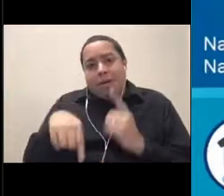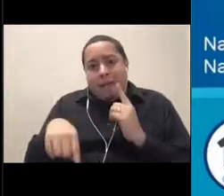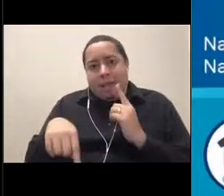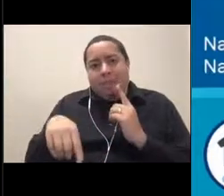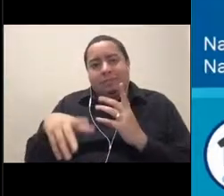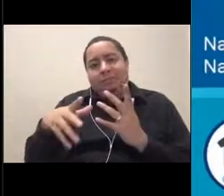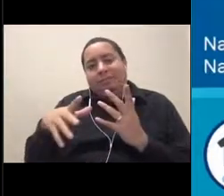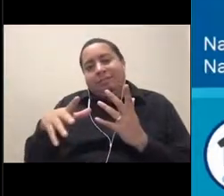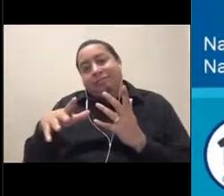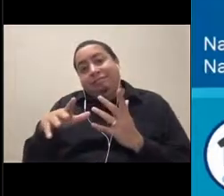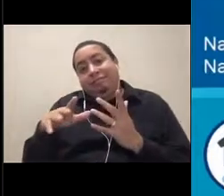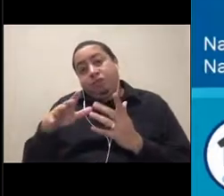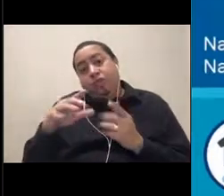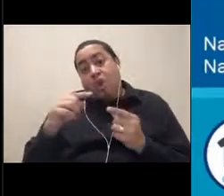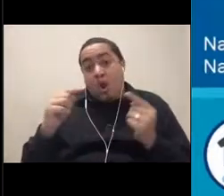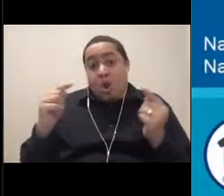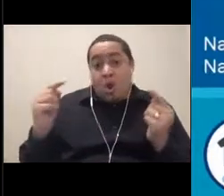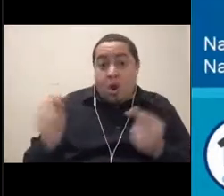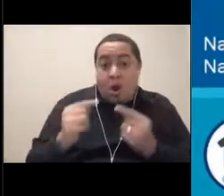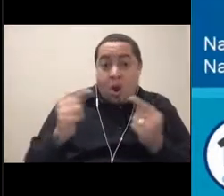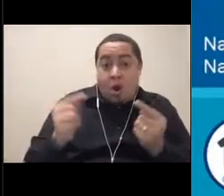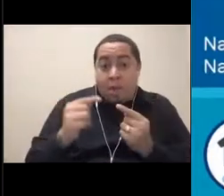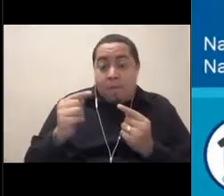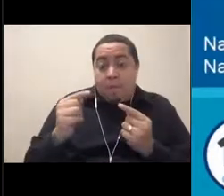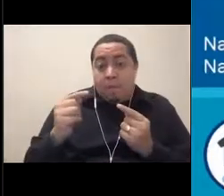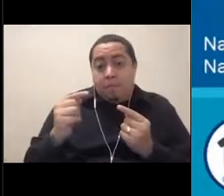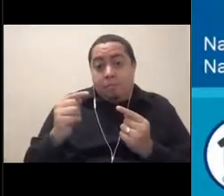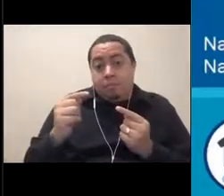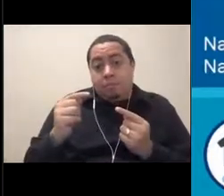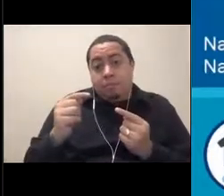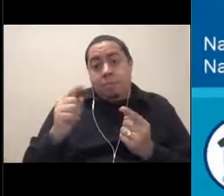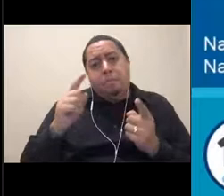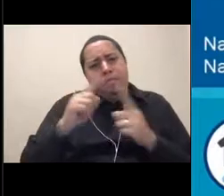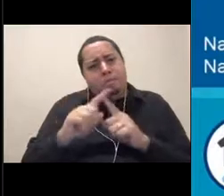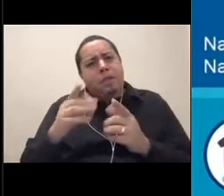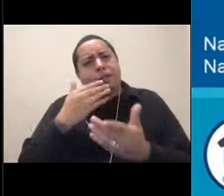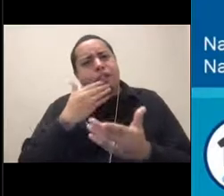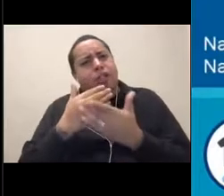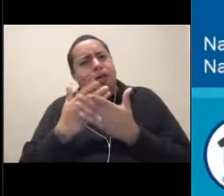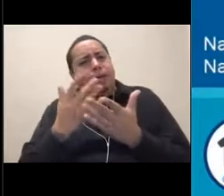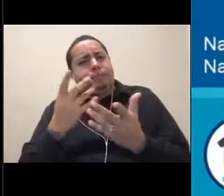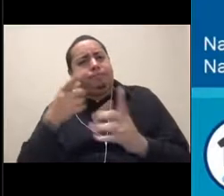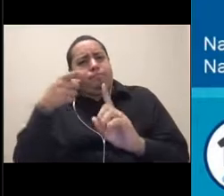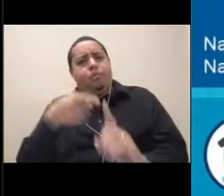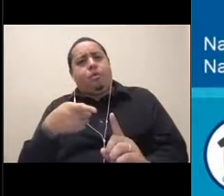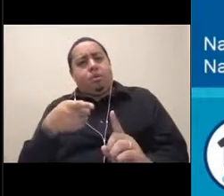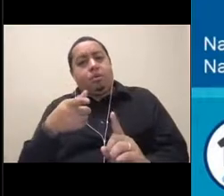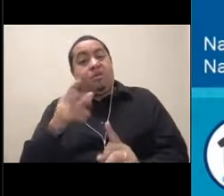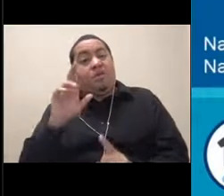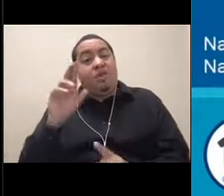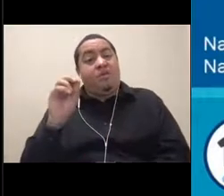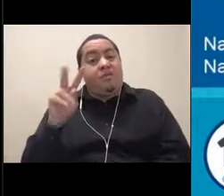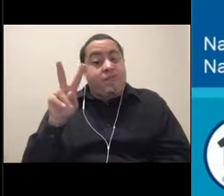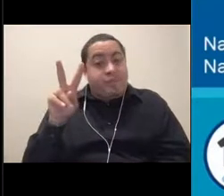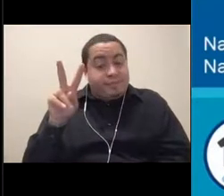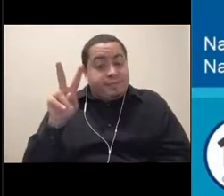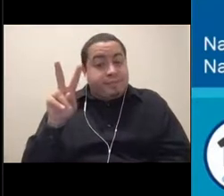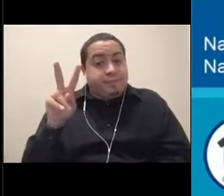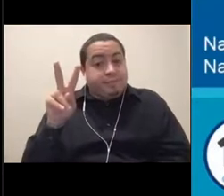if it's doing harm to the animals, but it's a good point to bring up that ROVs, although they allow us to do